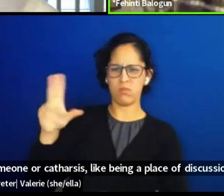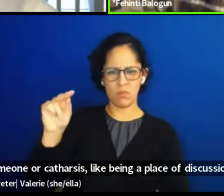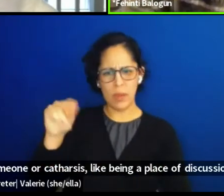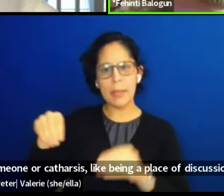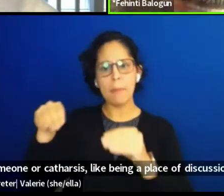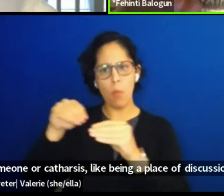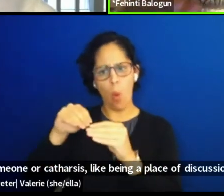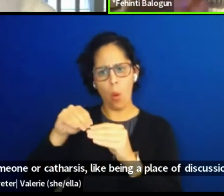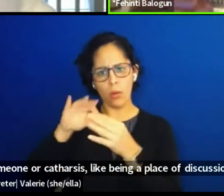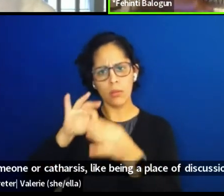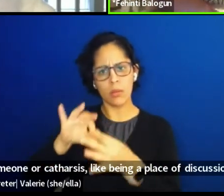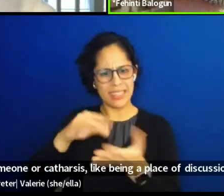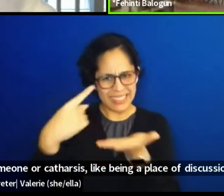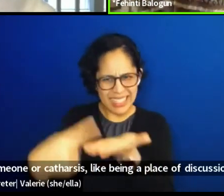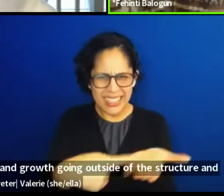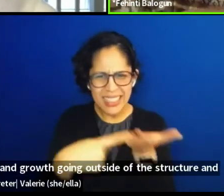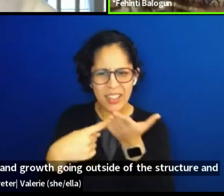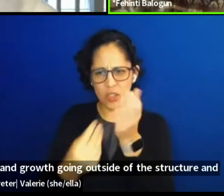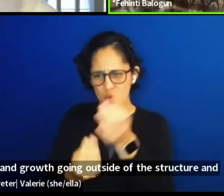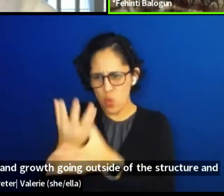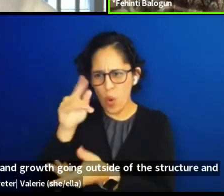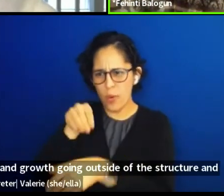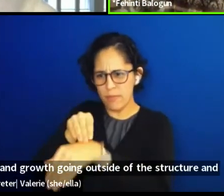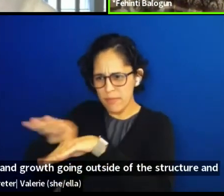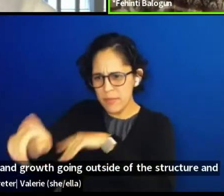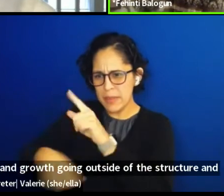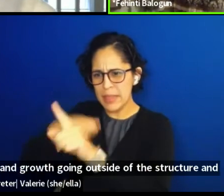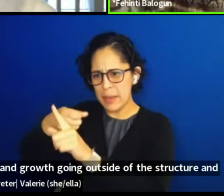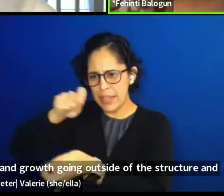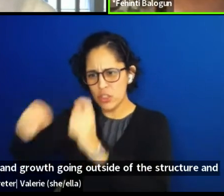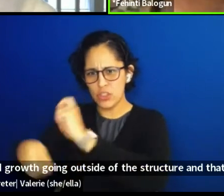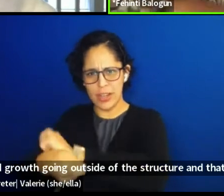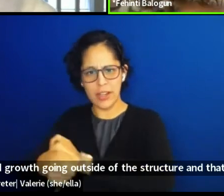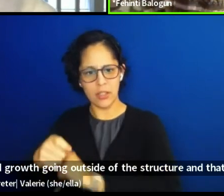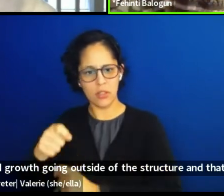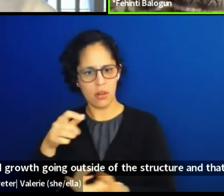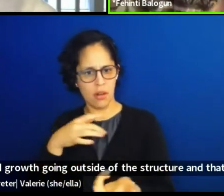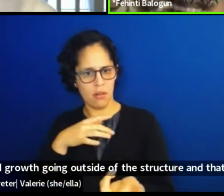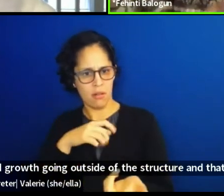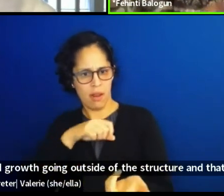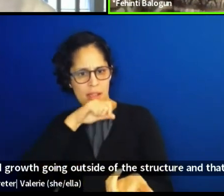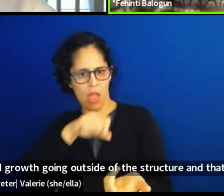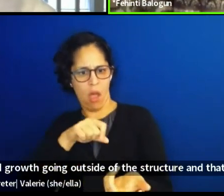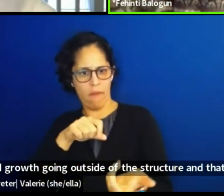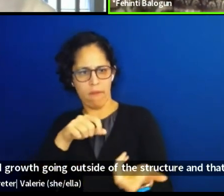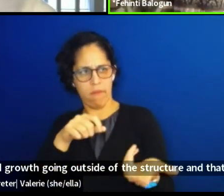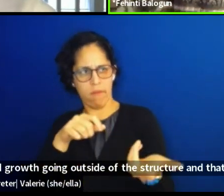going outside of the structure. And that's why I really like working with complicity because they're not worried about structure.